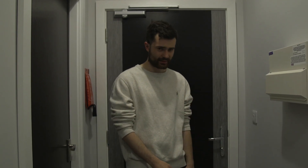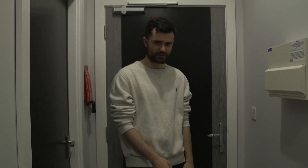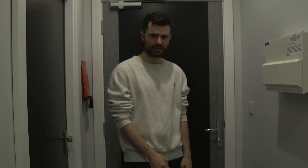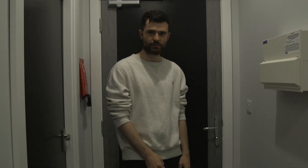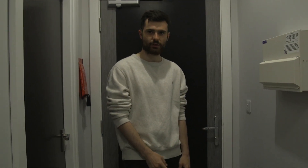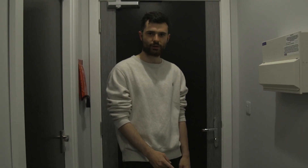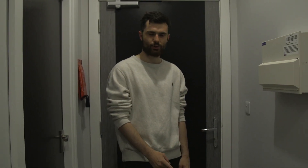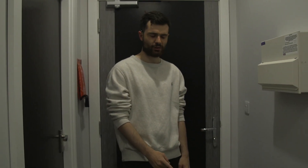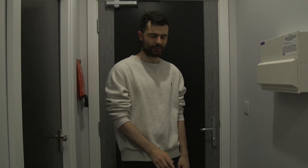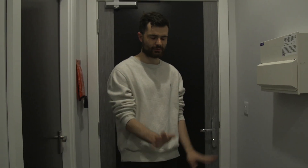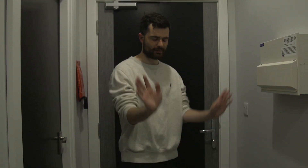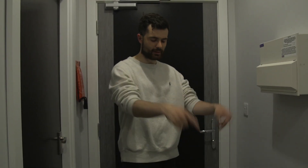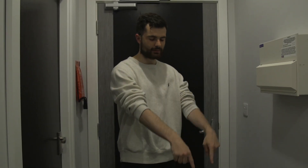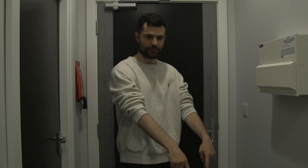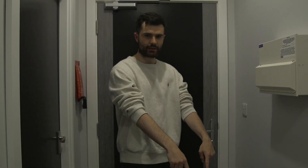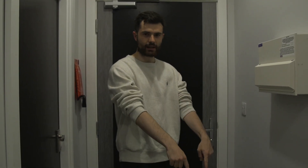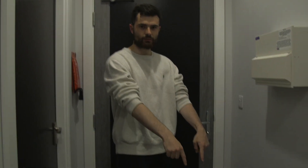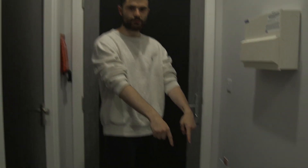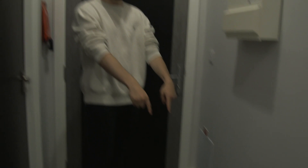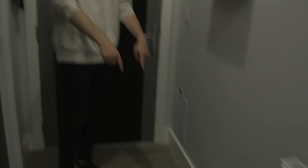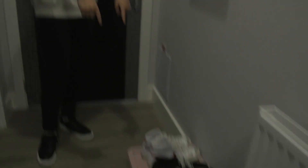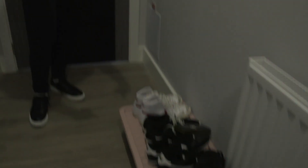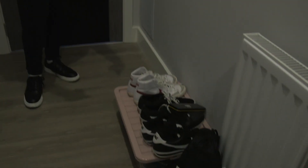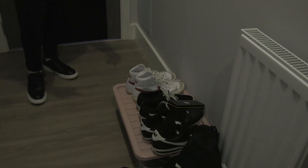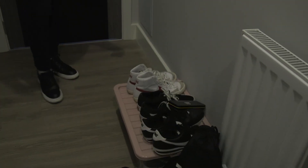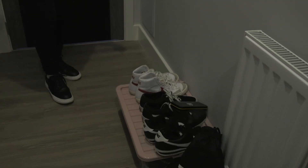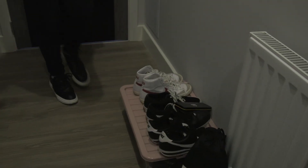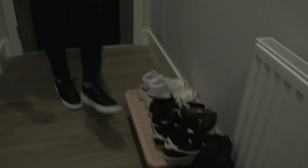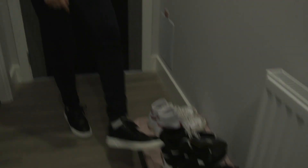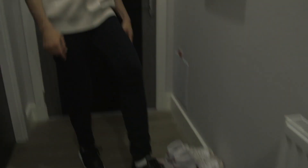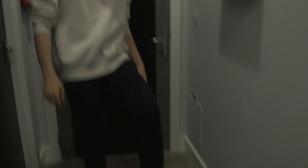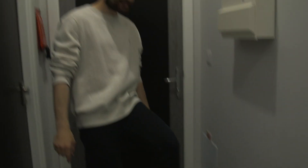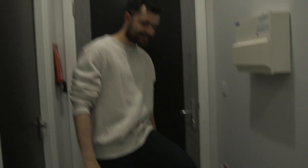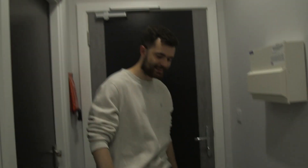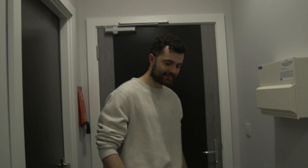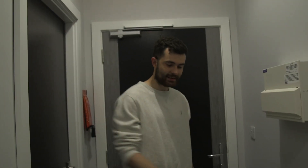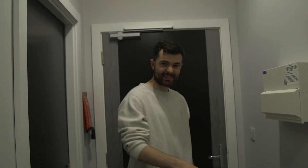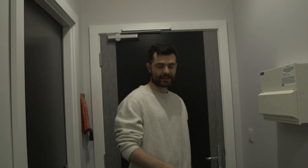or whatever they're called but never mind and check this out.. I got nike, vans, nike, Adidas which is inside the box.